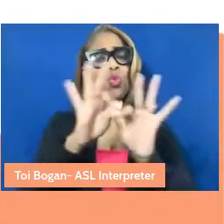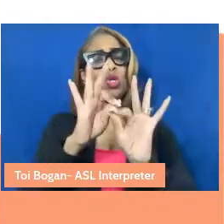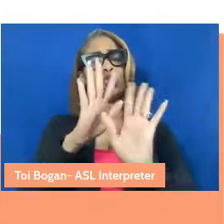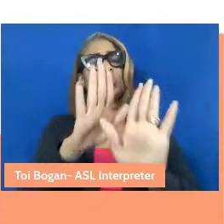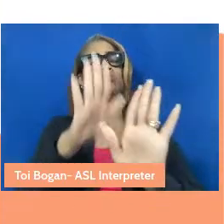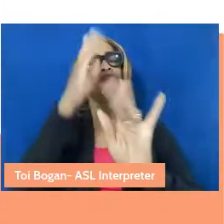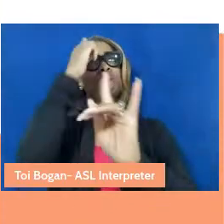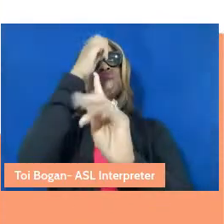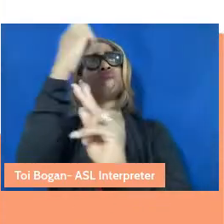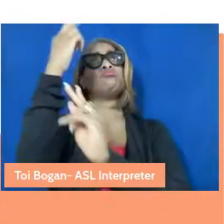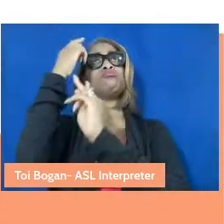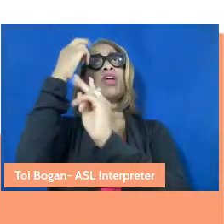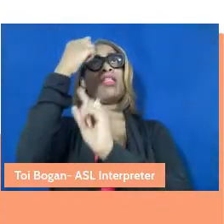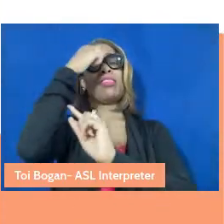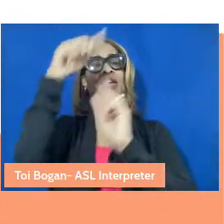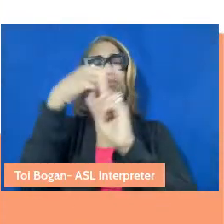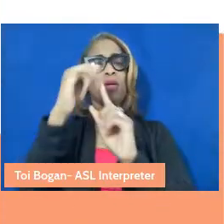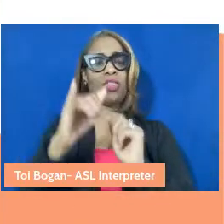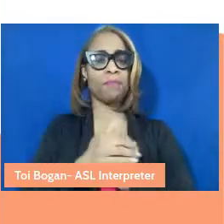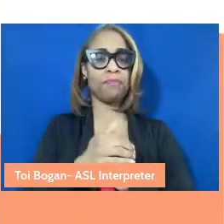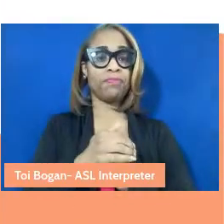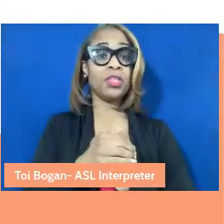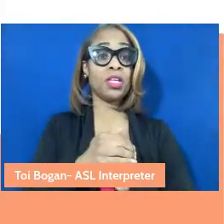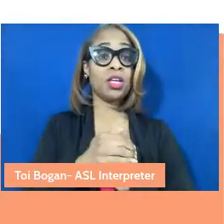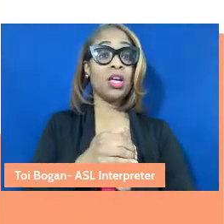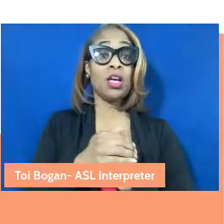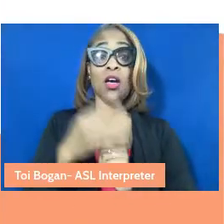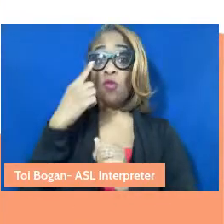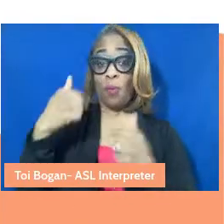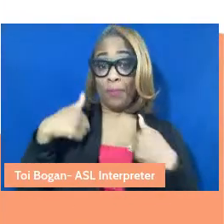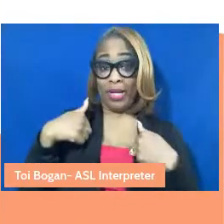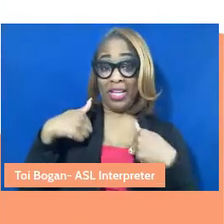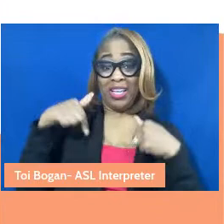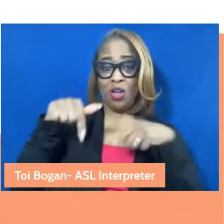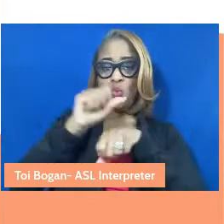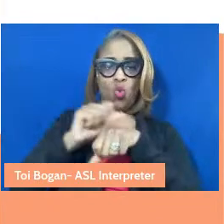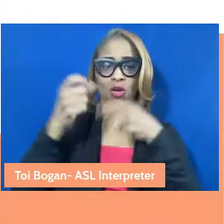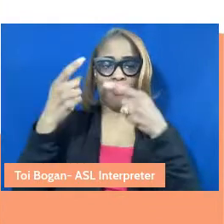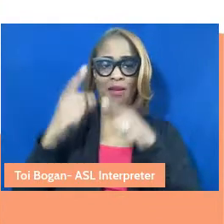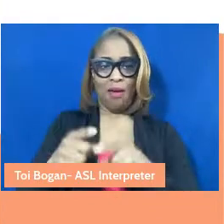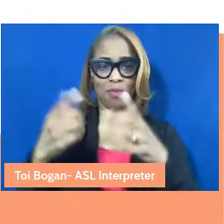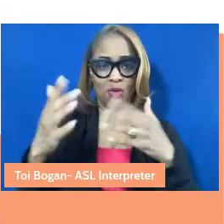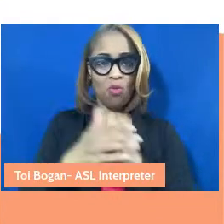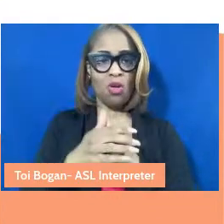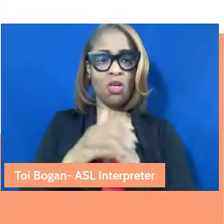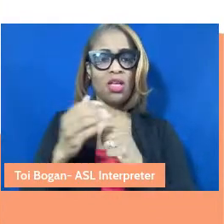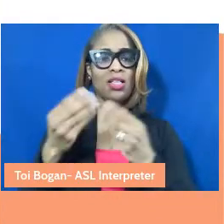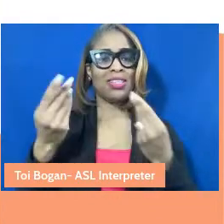too for land acknowledgement. For me, this work today happens on the unceded land of the Chumash,